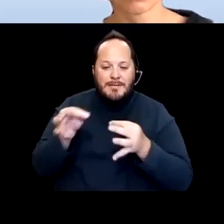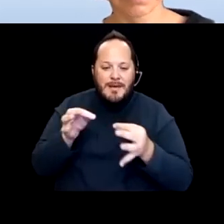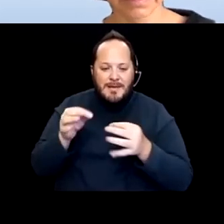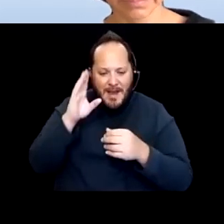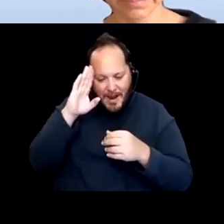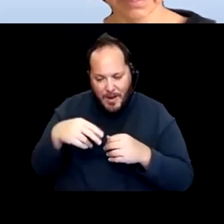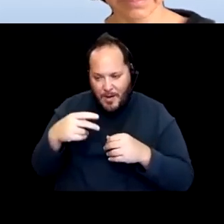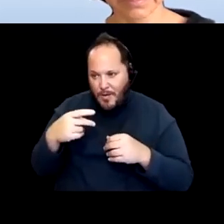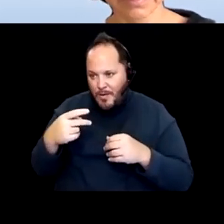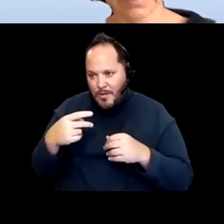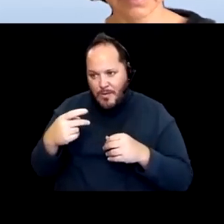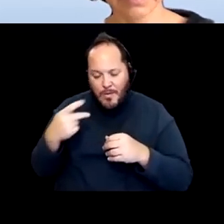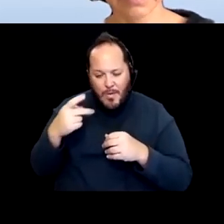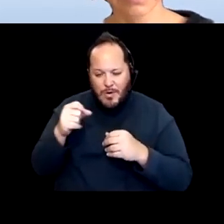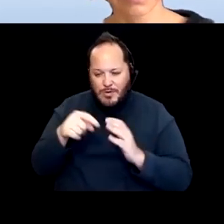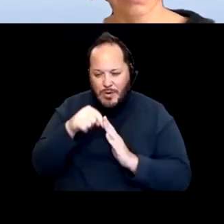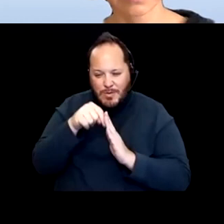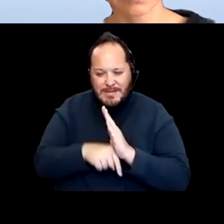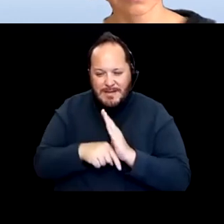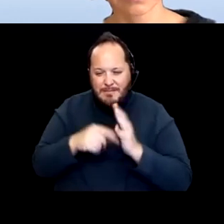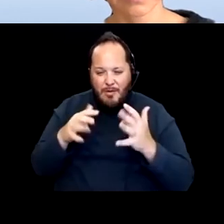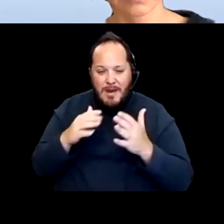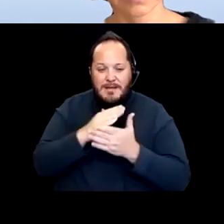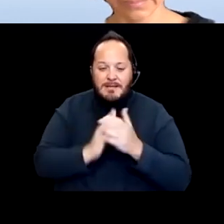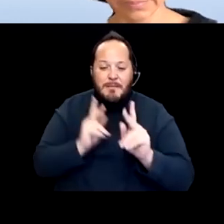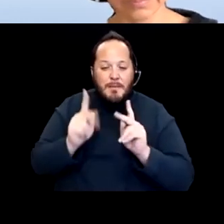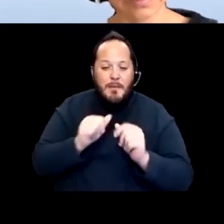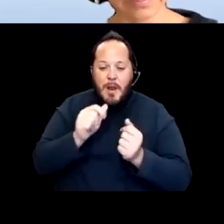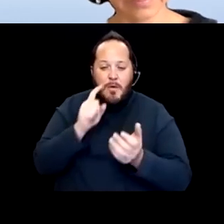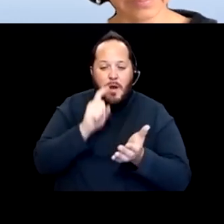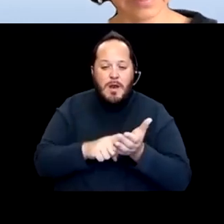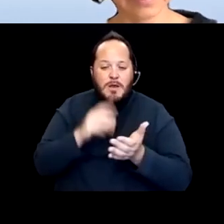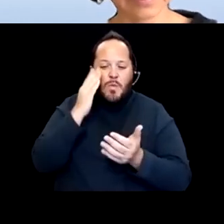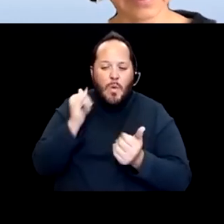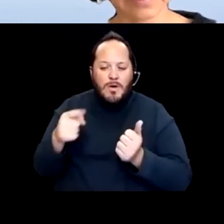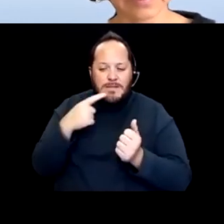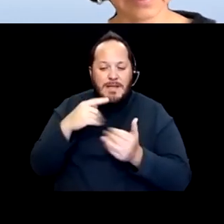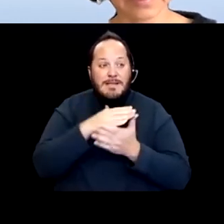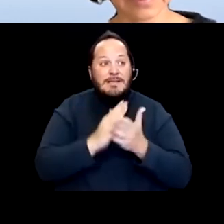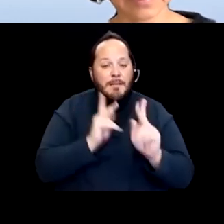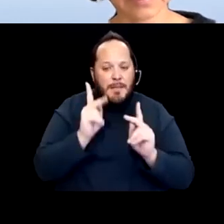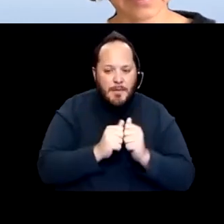into it that some people might not recognize why you said some people with disabilities won't be able to get it.